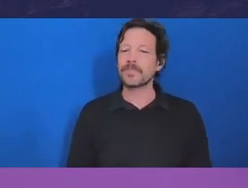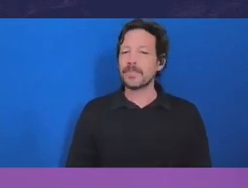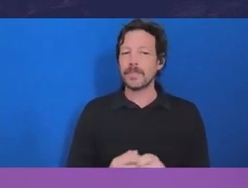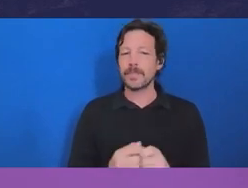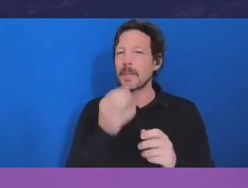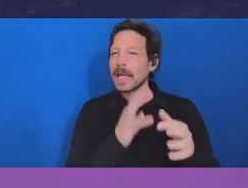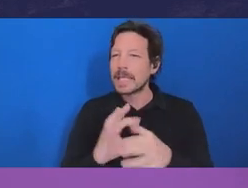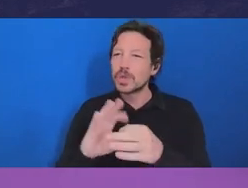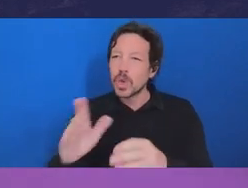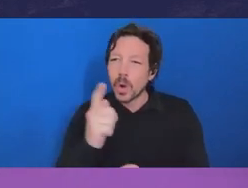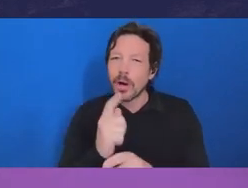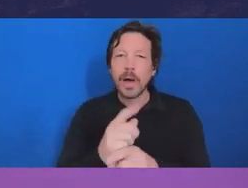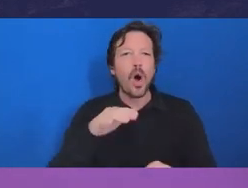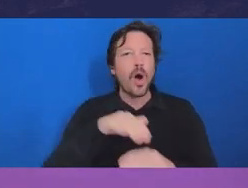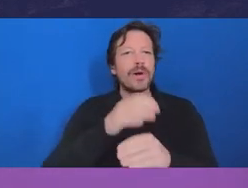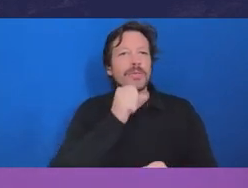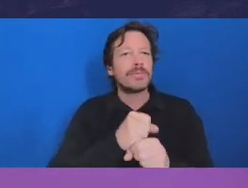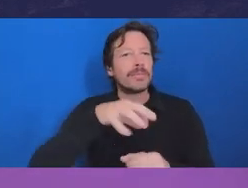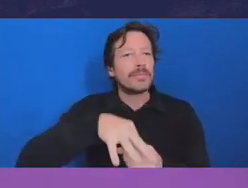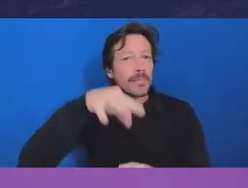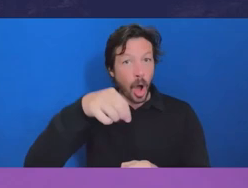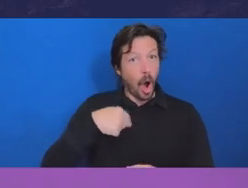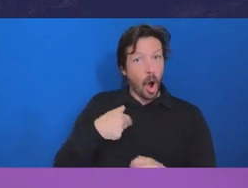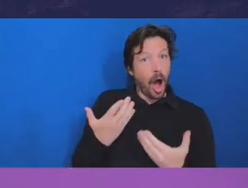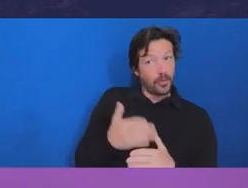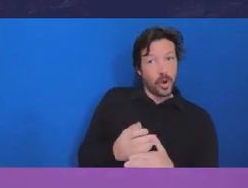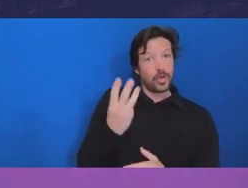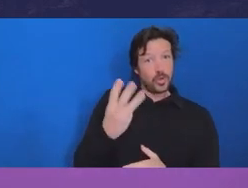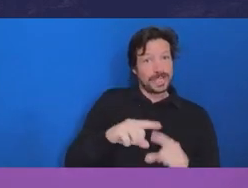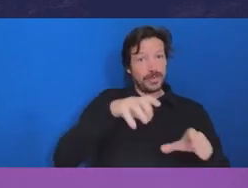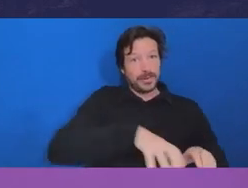Having worked in three jurisdictions, I'll generalise my comments and I'm not going to attribute these comments to